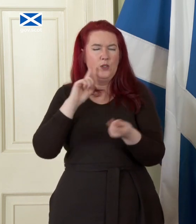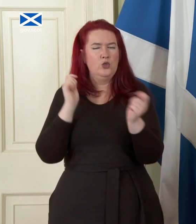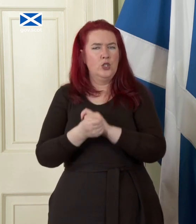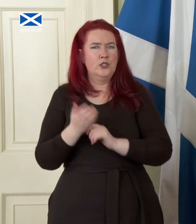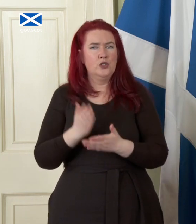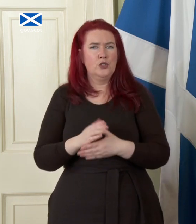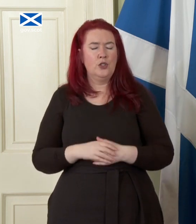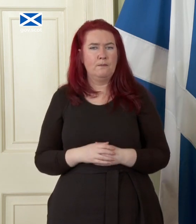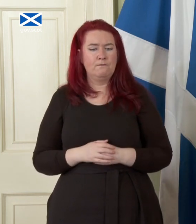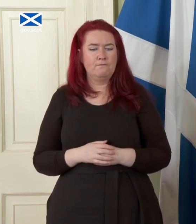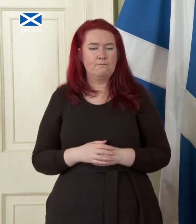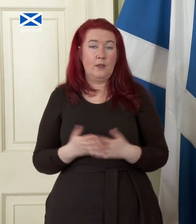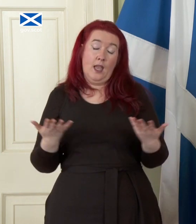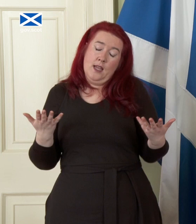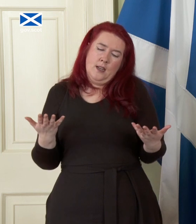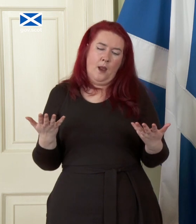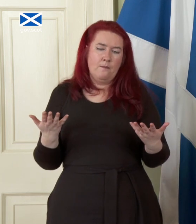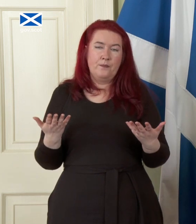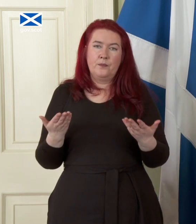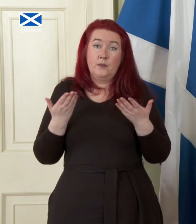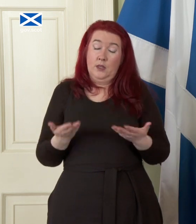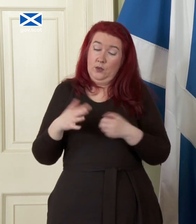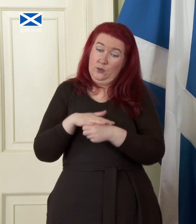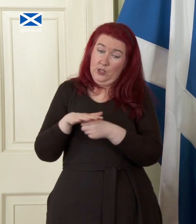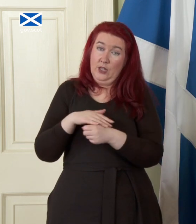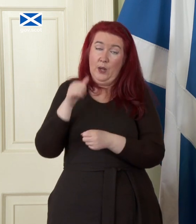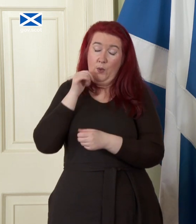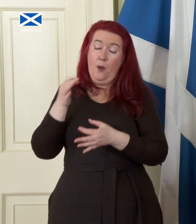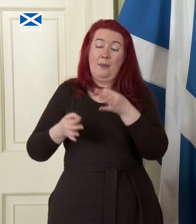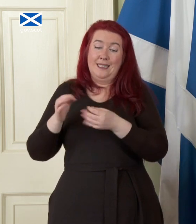certainly you know as is the case right now not withstanding political differences is the way